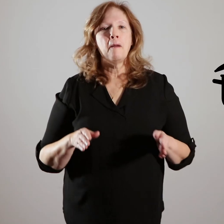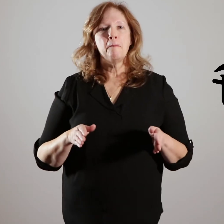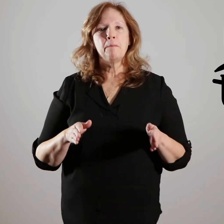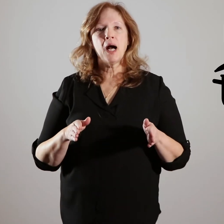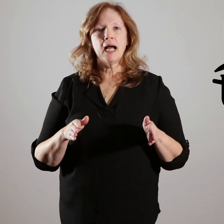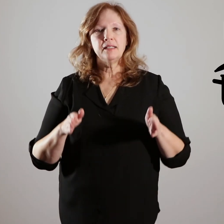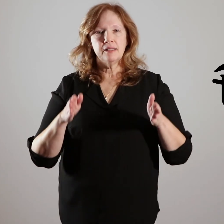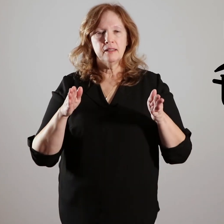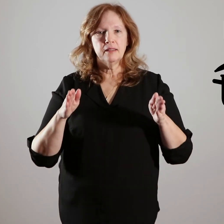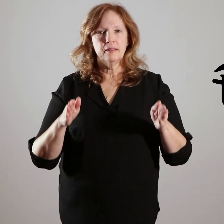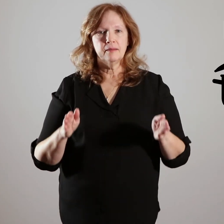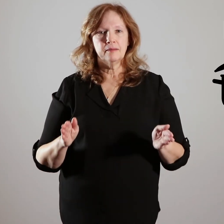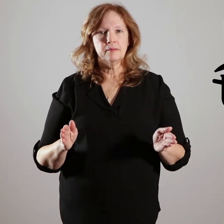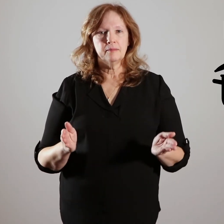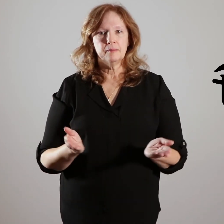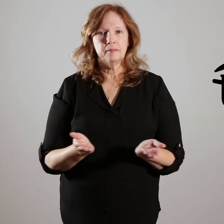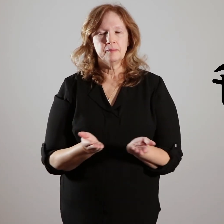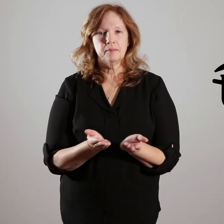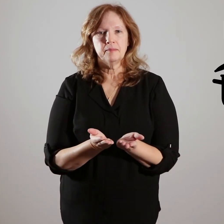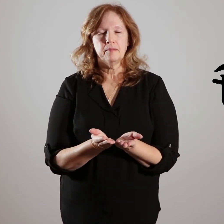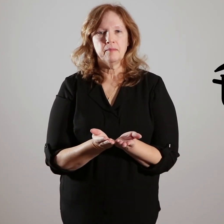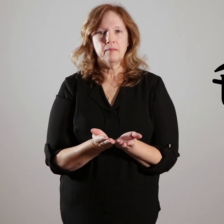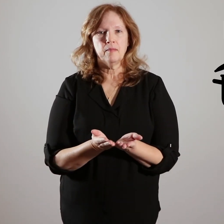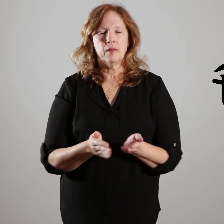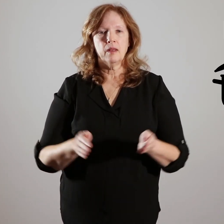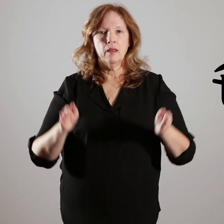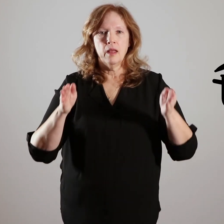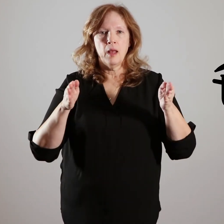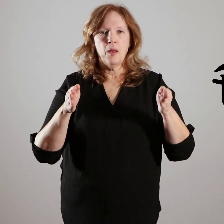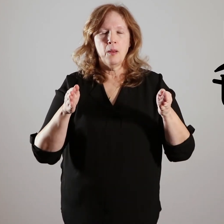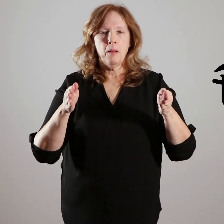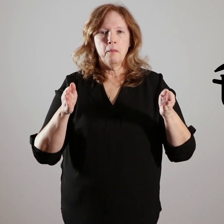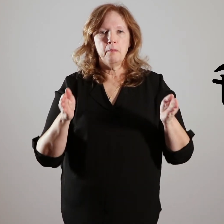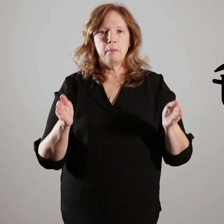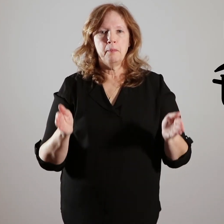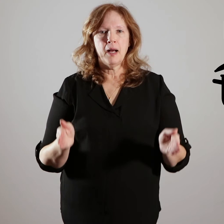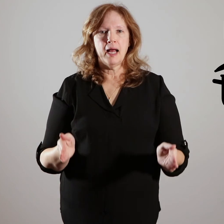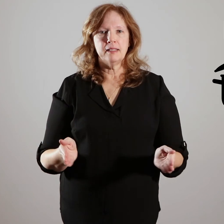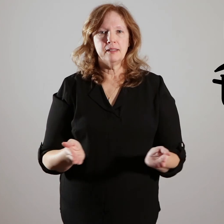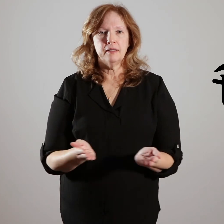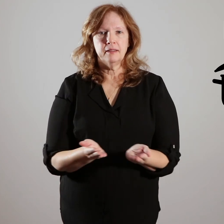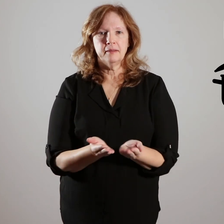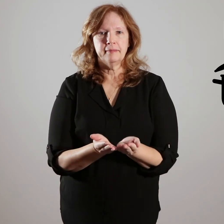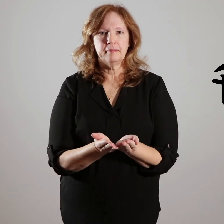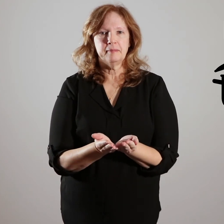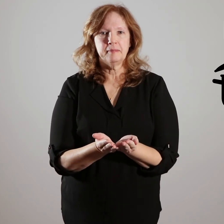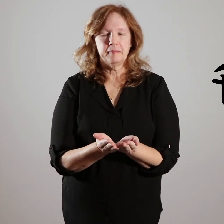[person signing pot] pot